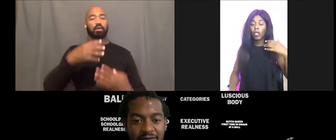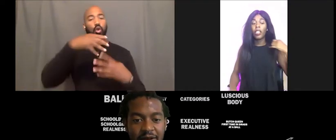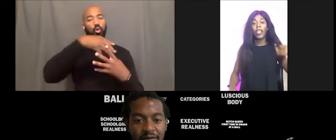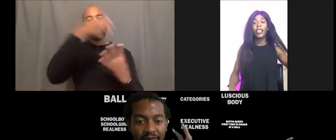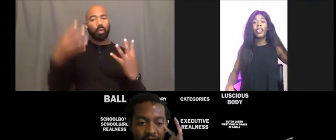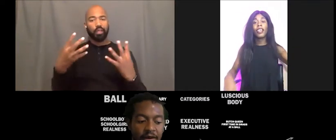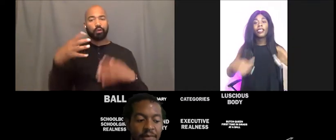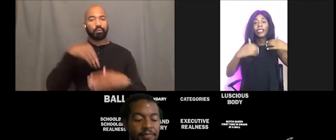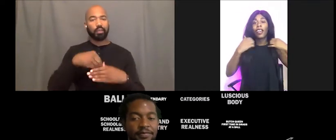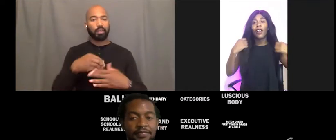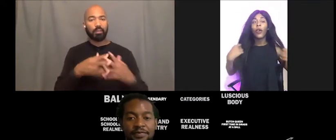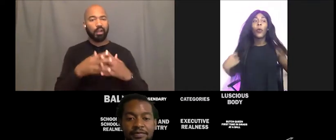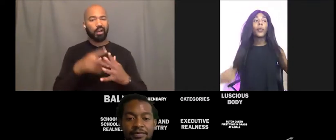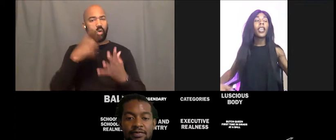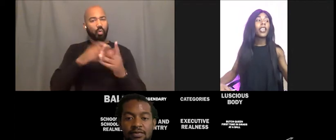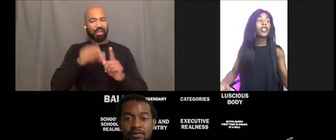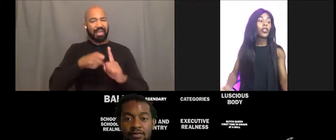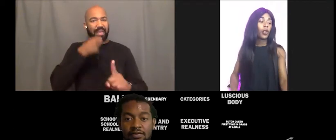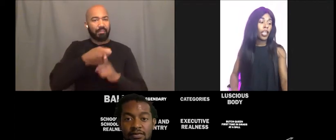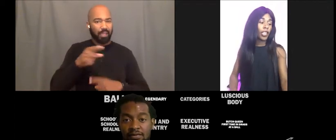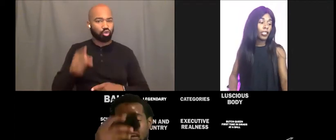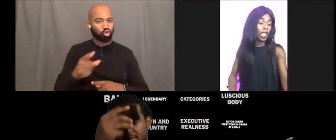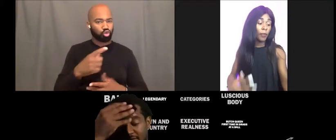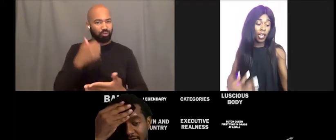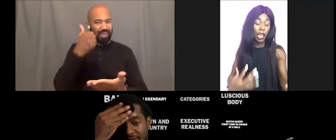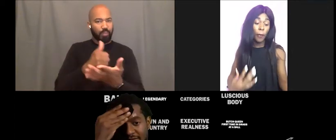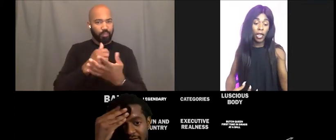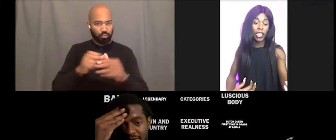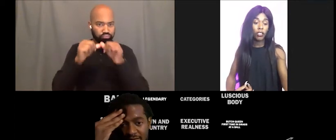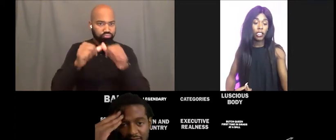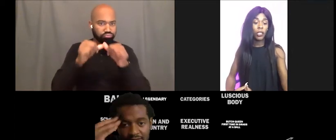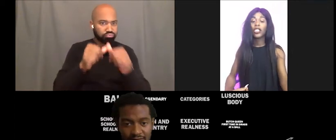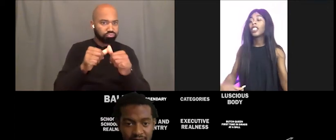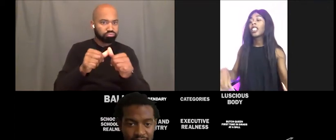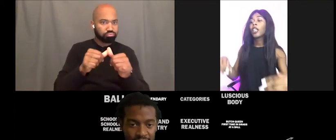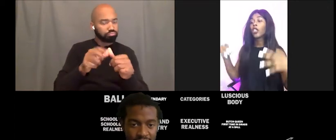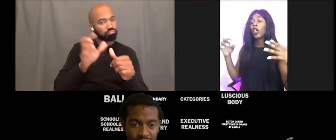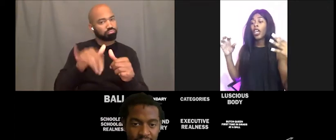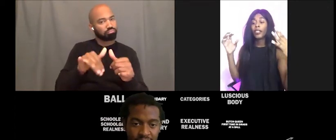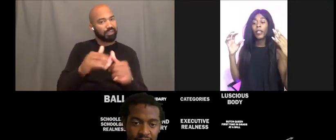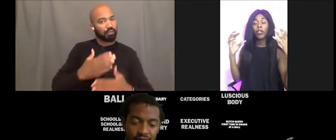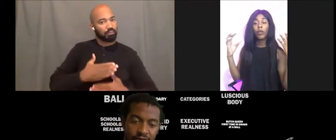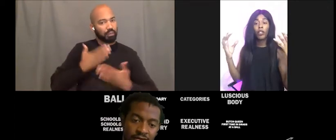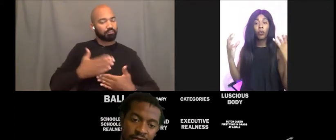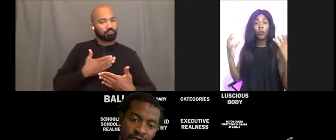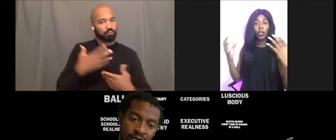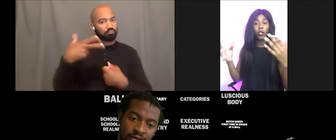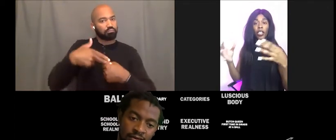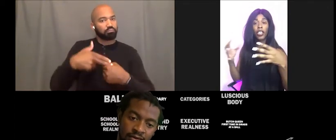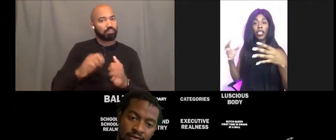Yeah. So being Trans and being a black Trans person, it's like, especially where the world is right now,